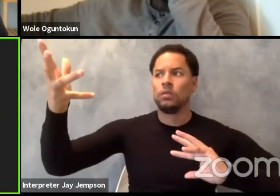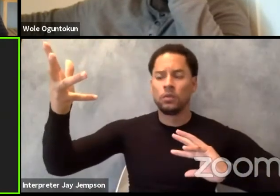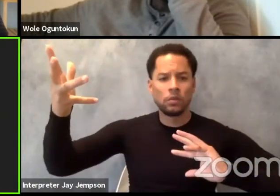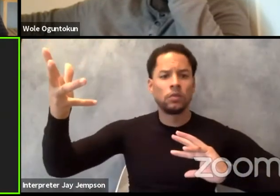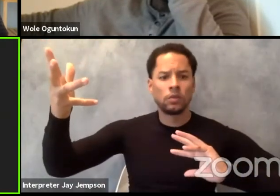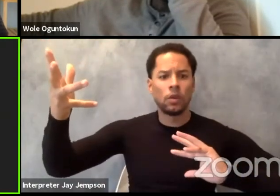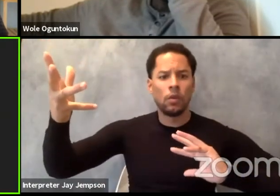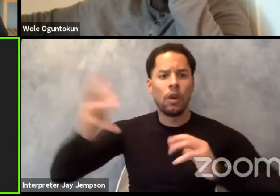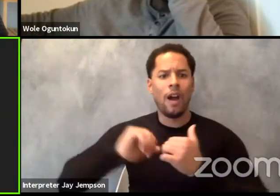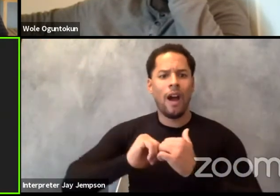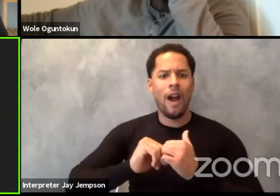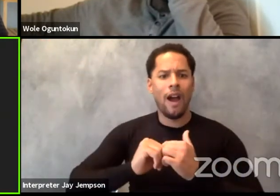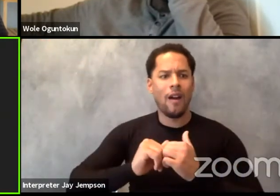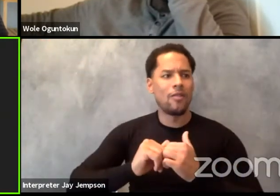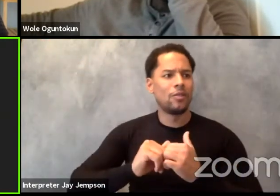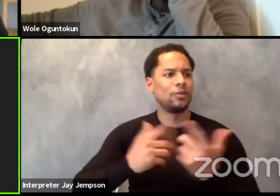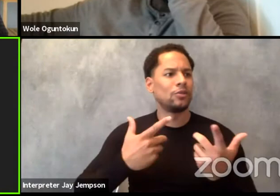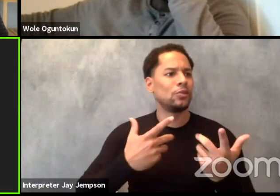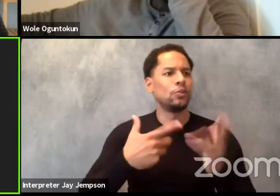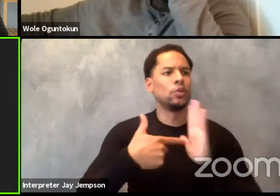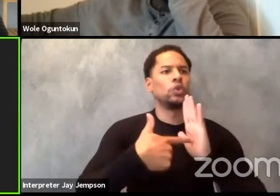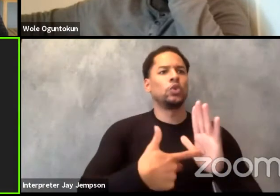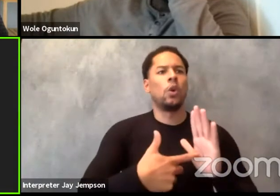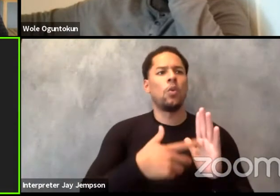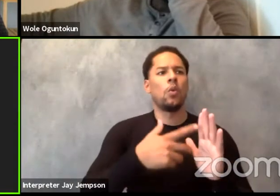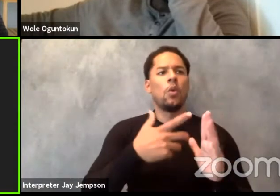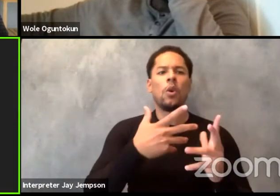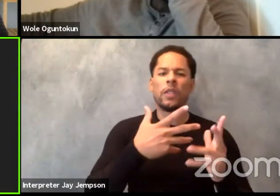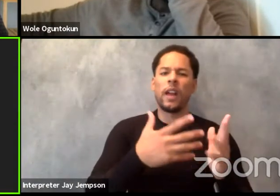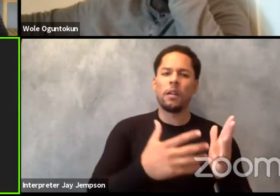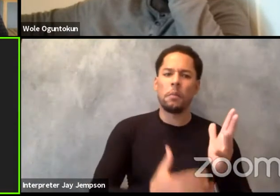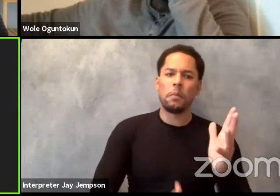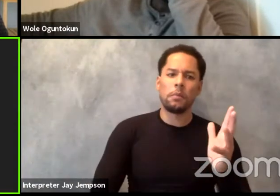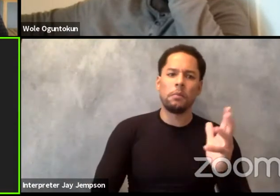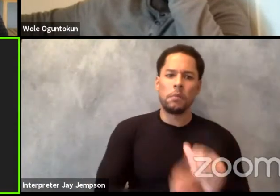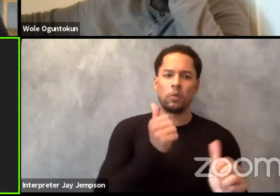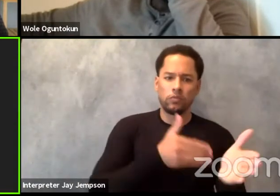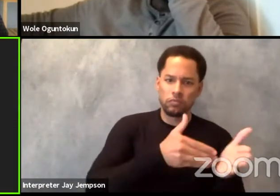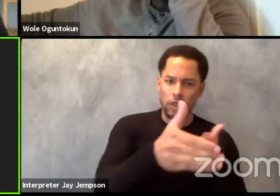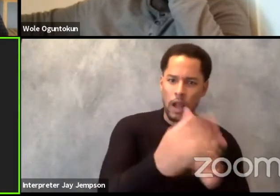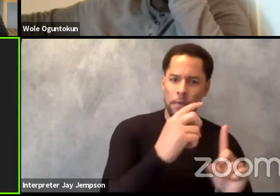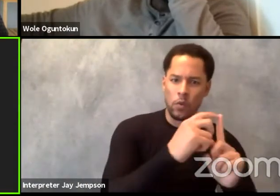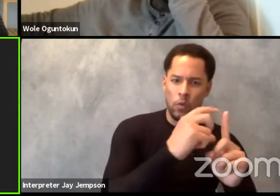such as white man and a white person and what goes to create and sustain whiteness